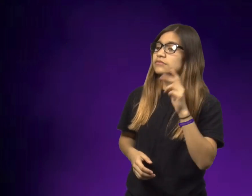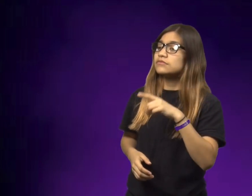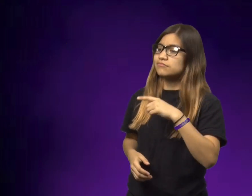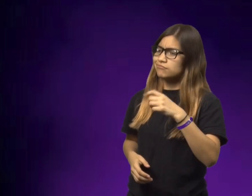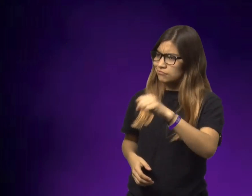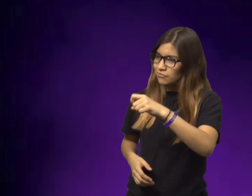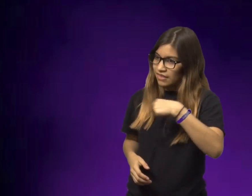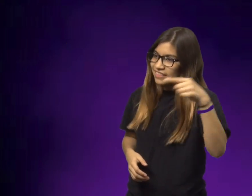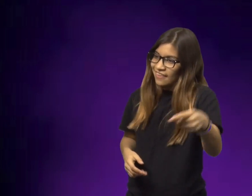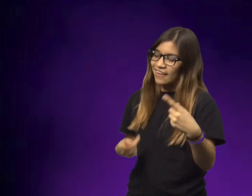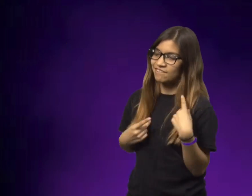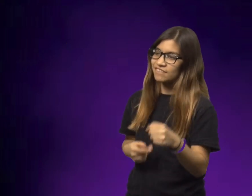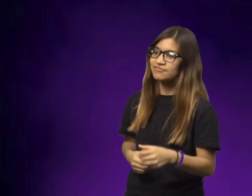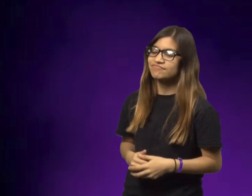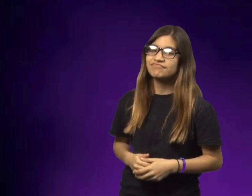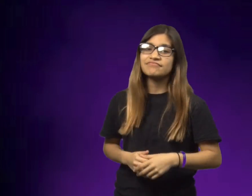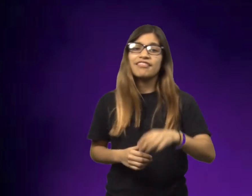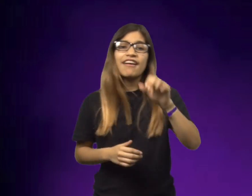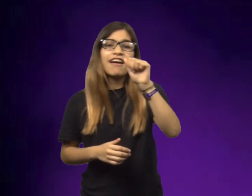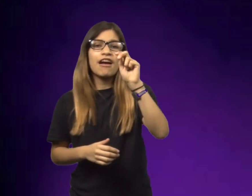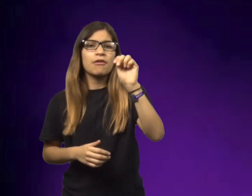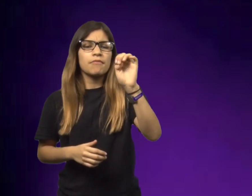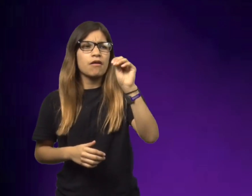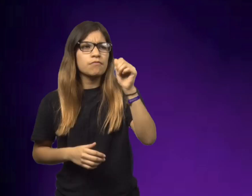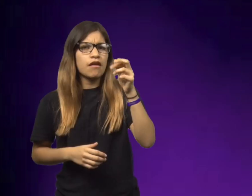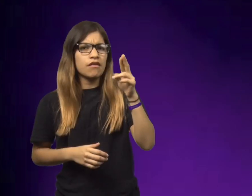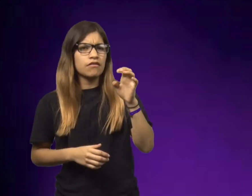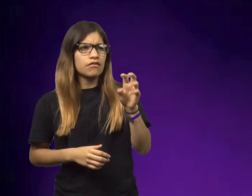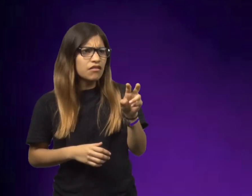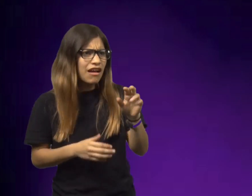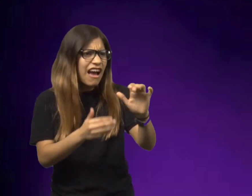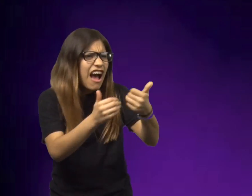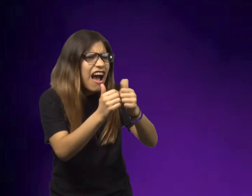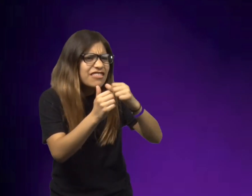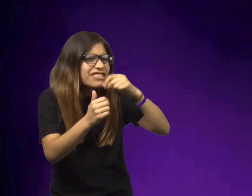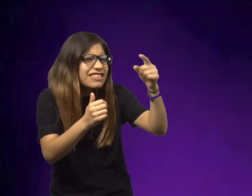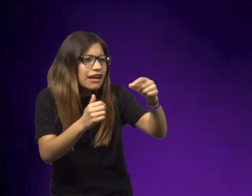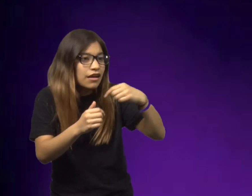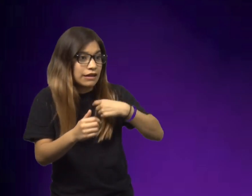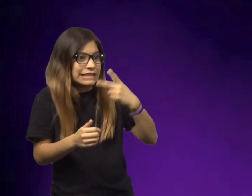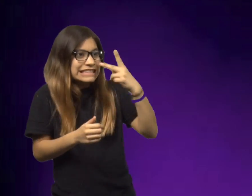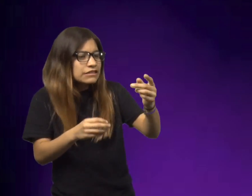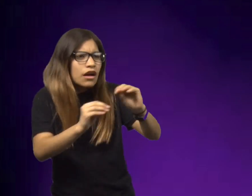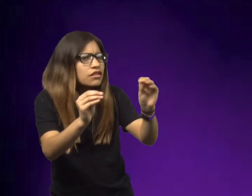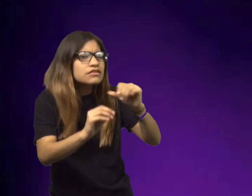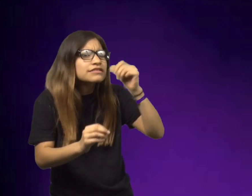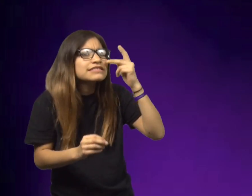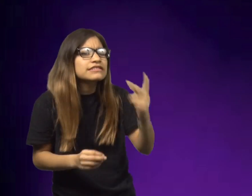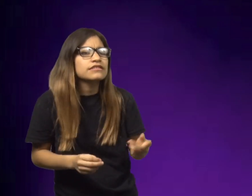And her uncle responded and said, yeah, they were actually there. Annemarie said, how? I didn't see anyone.